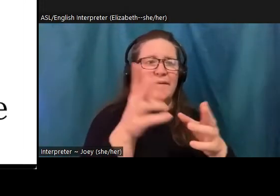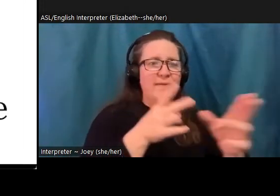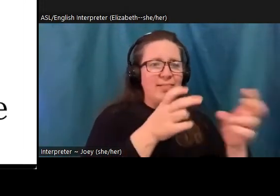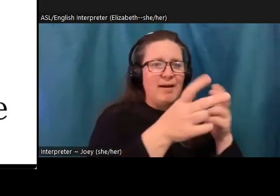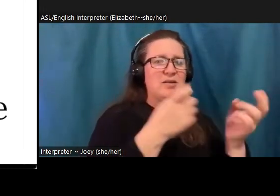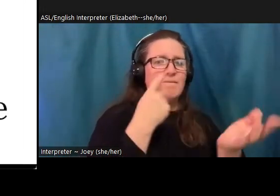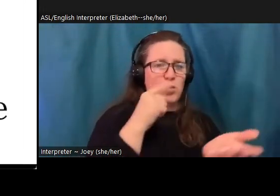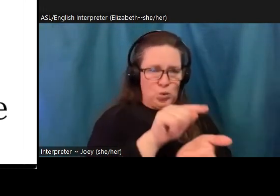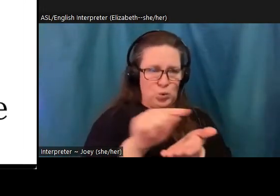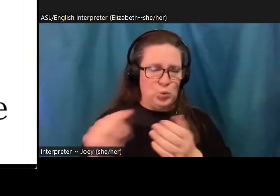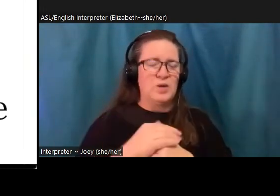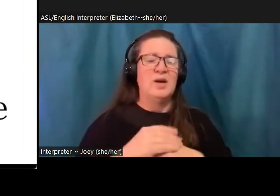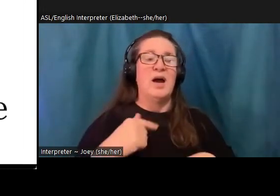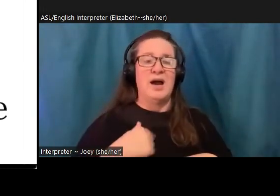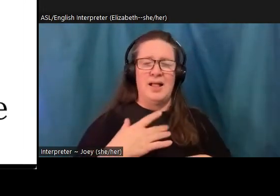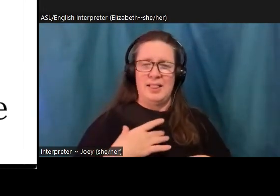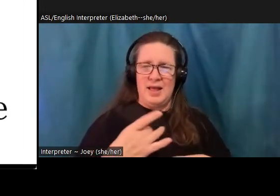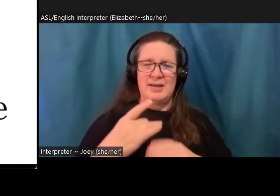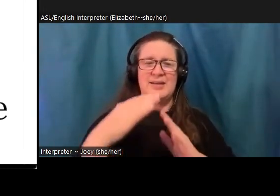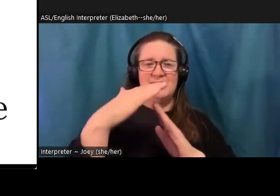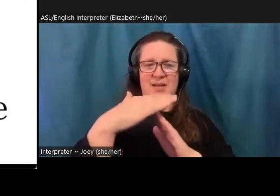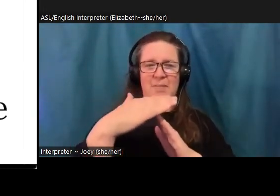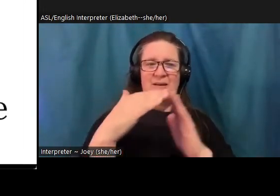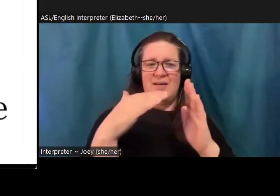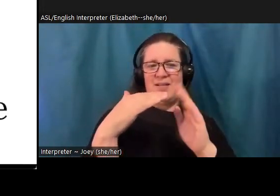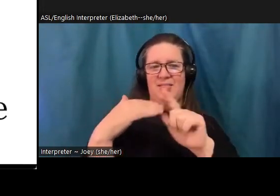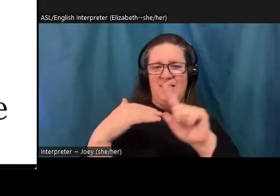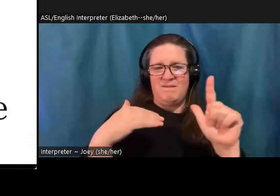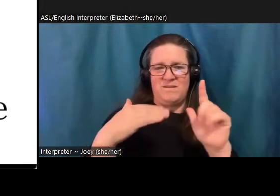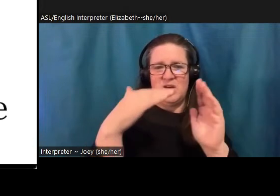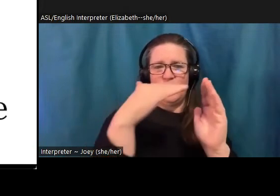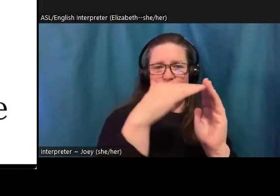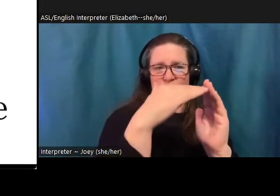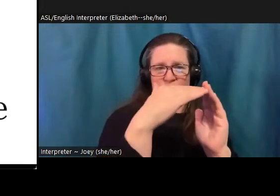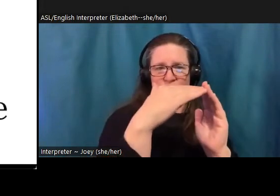the top left or top left corner here. Gris, the beacon is a